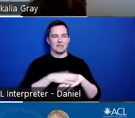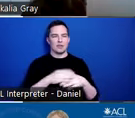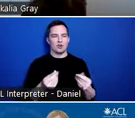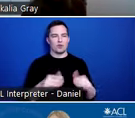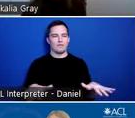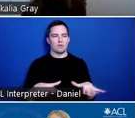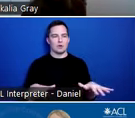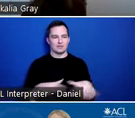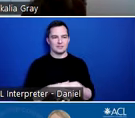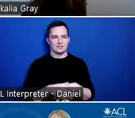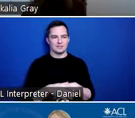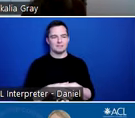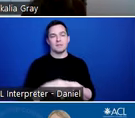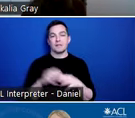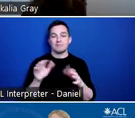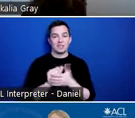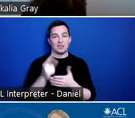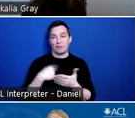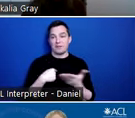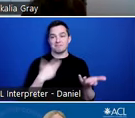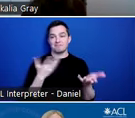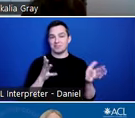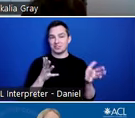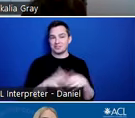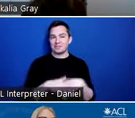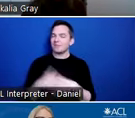And that is all from me. Well, thank you so much,